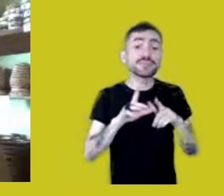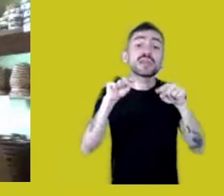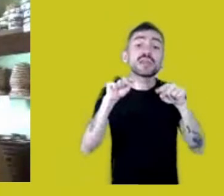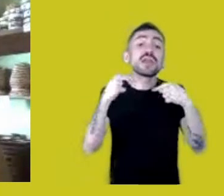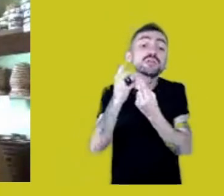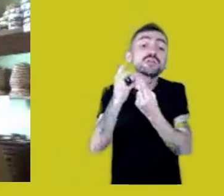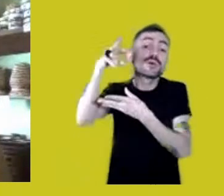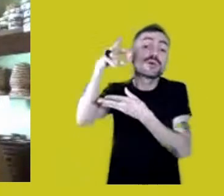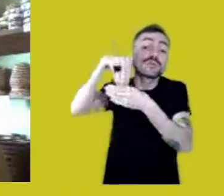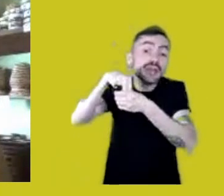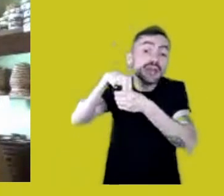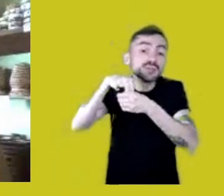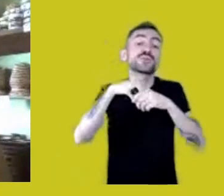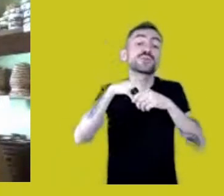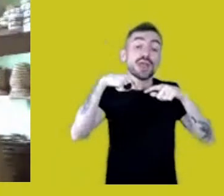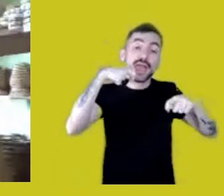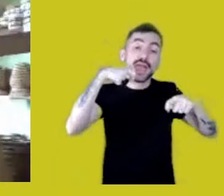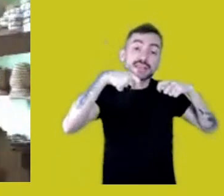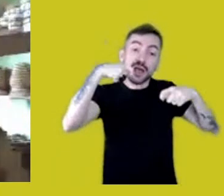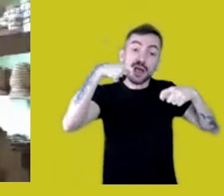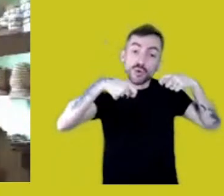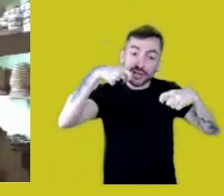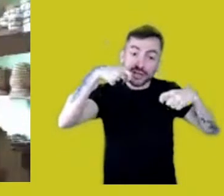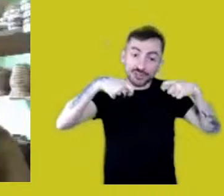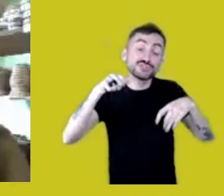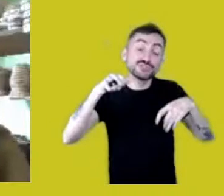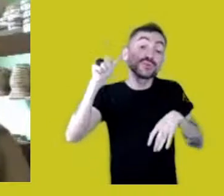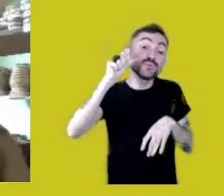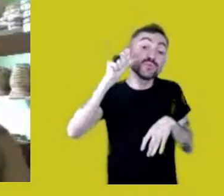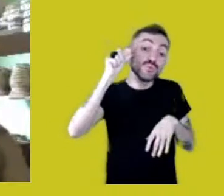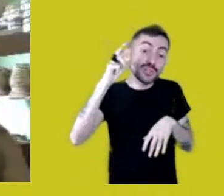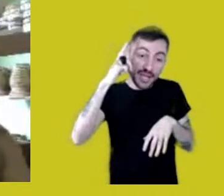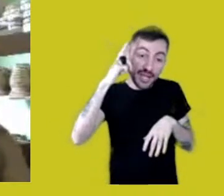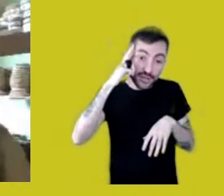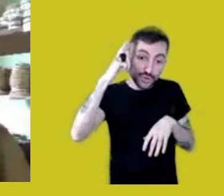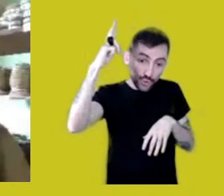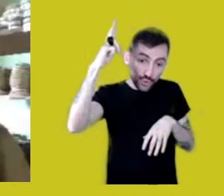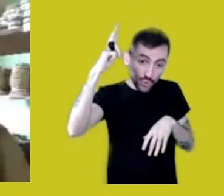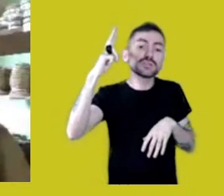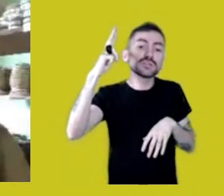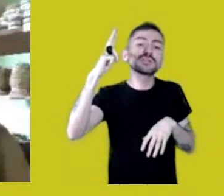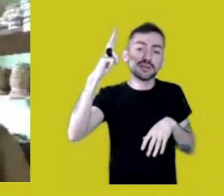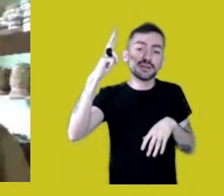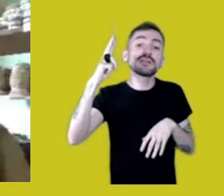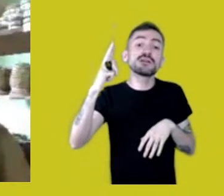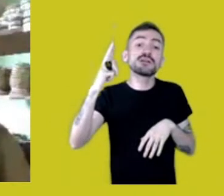according to the owner, a space for valuing culture as well.